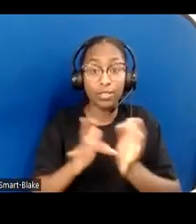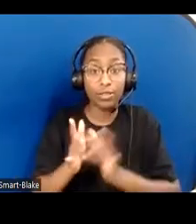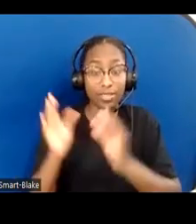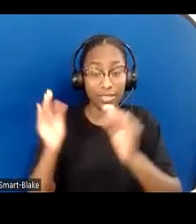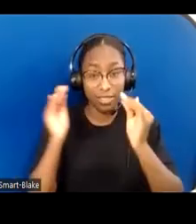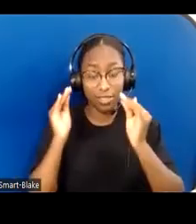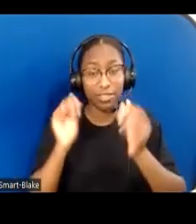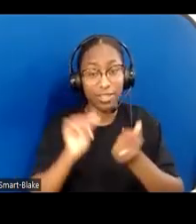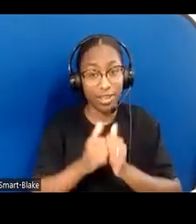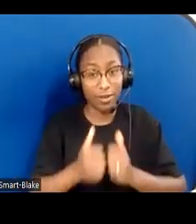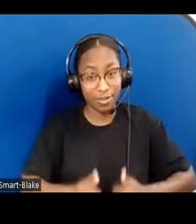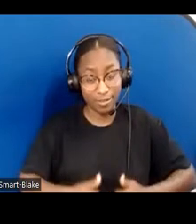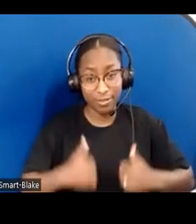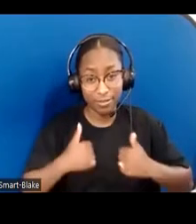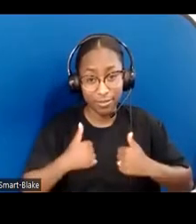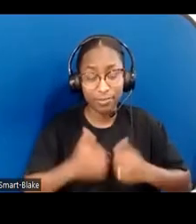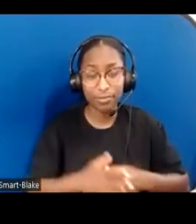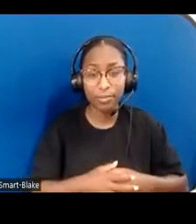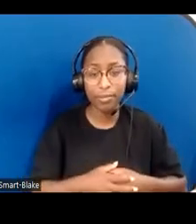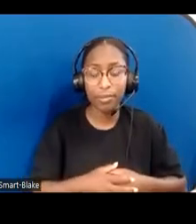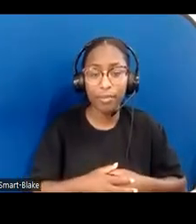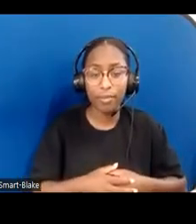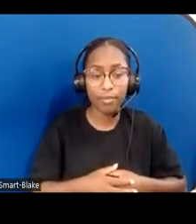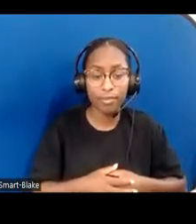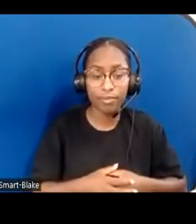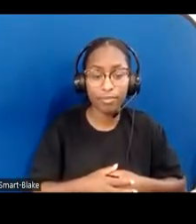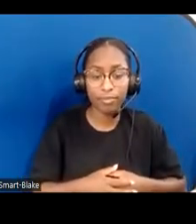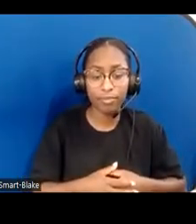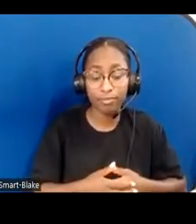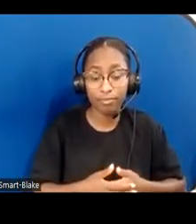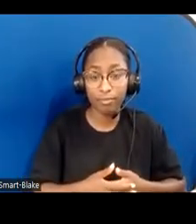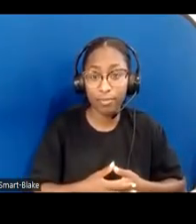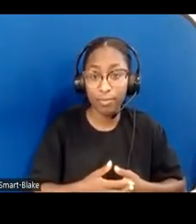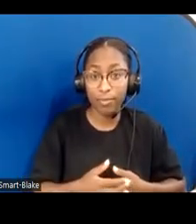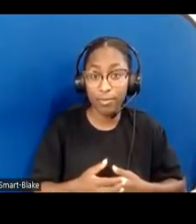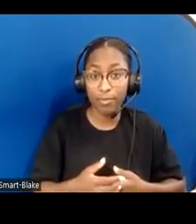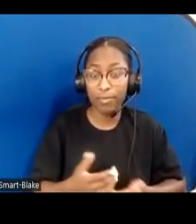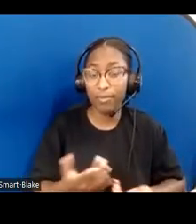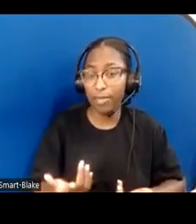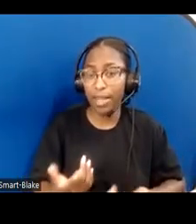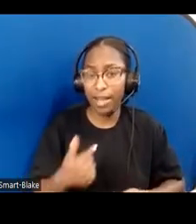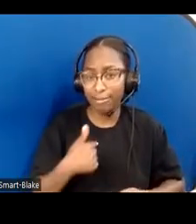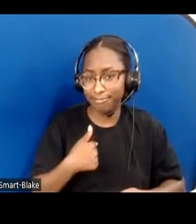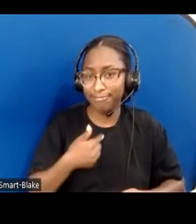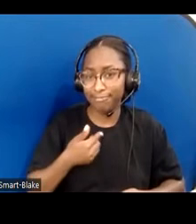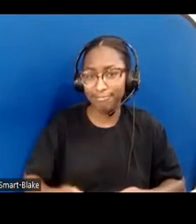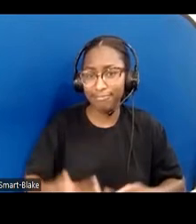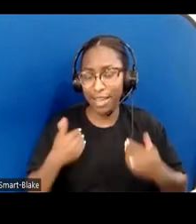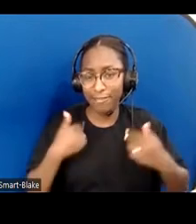And please don't think for one moment that I am immune to having an ableist heart just because I have physical disabilities